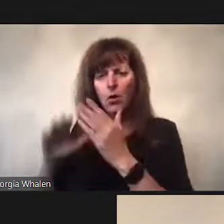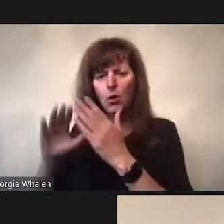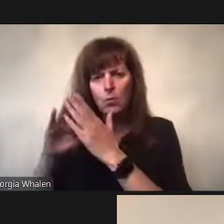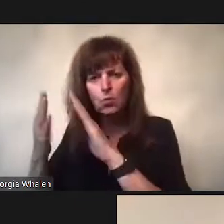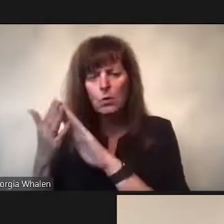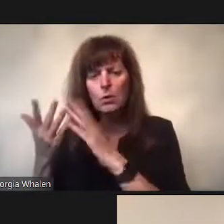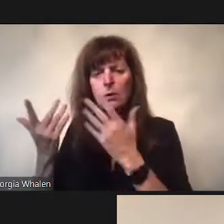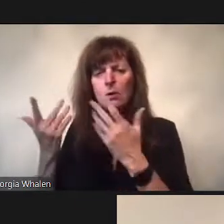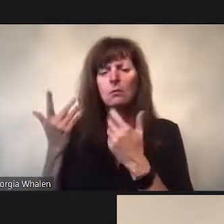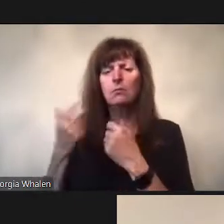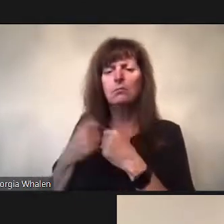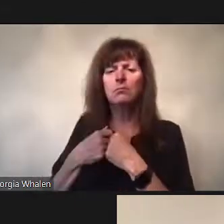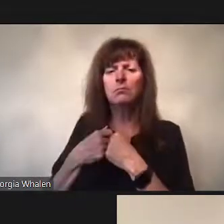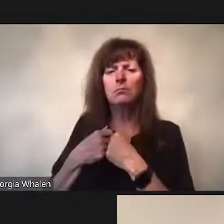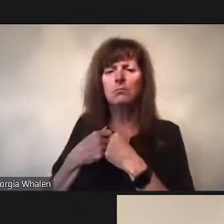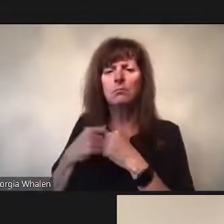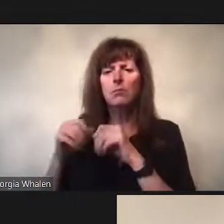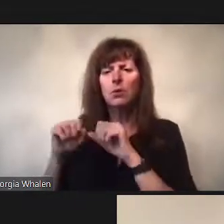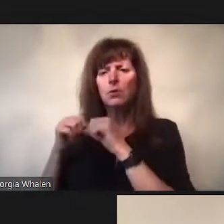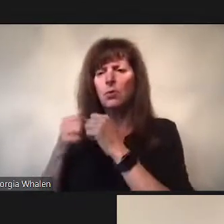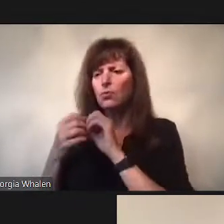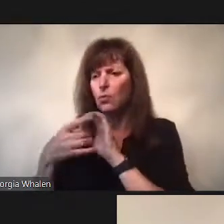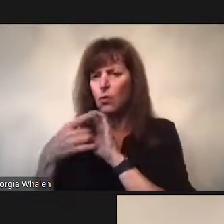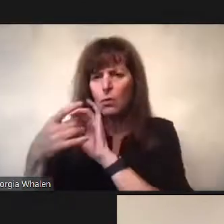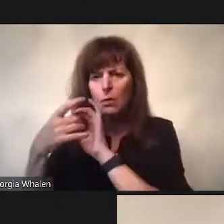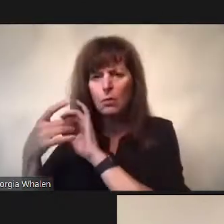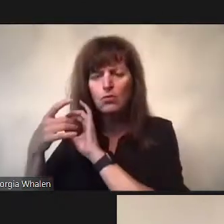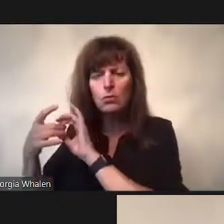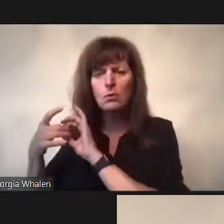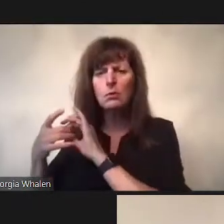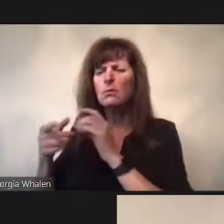Or how it has evolved or changed the notion of what it means to be with others